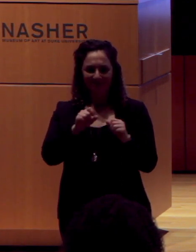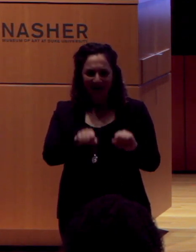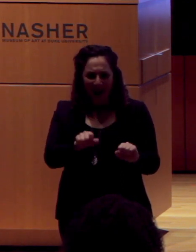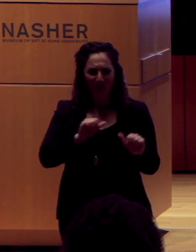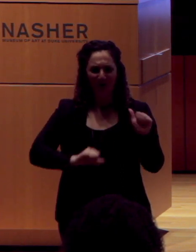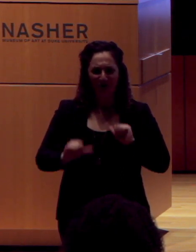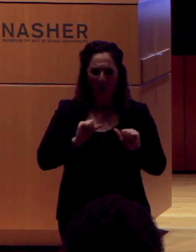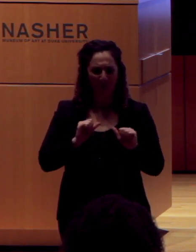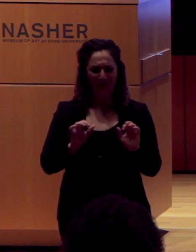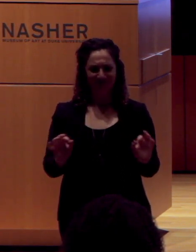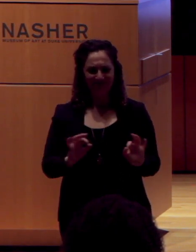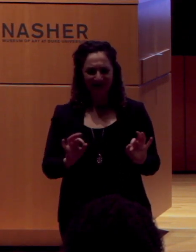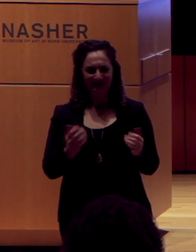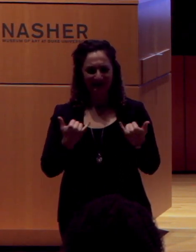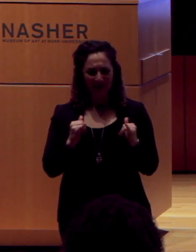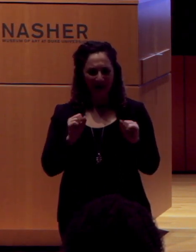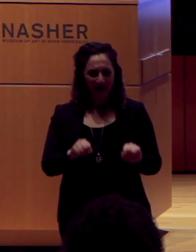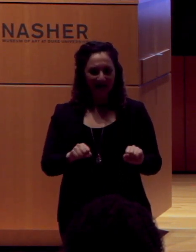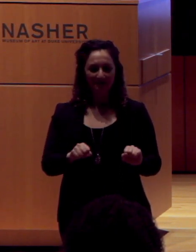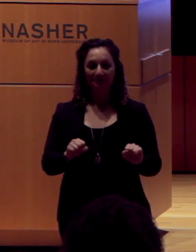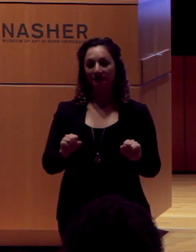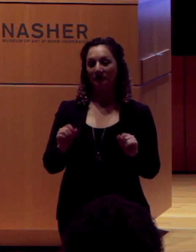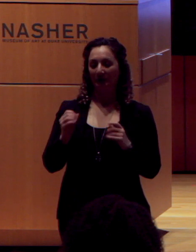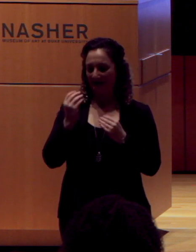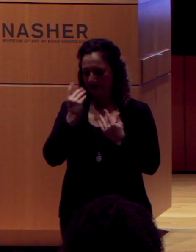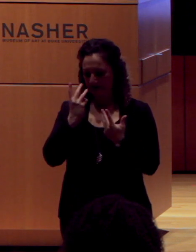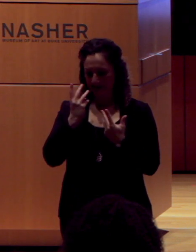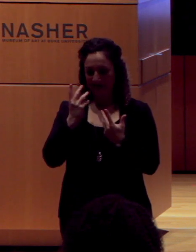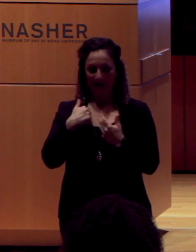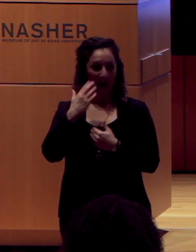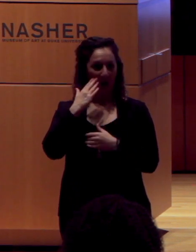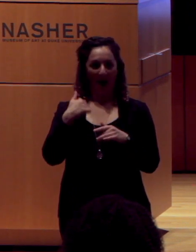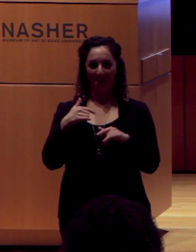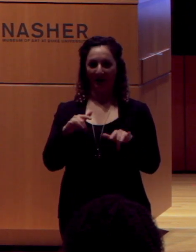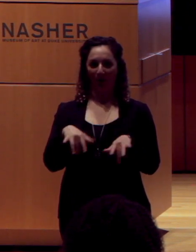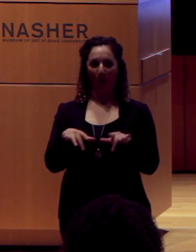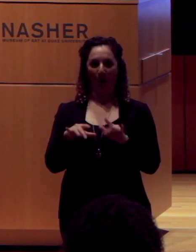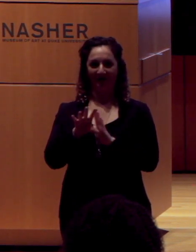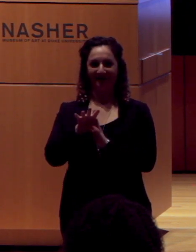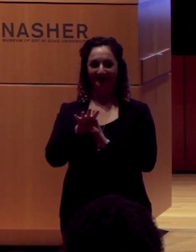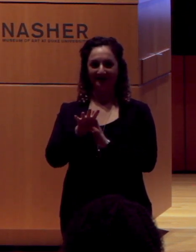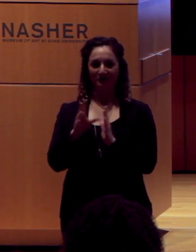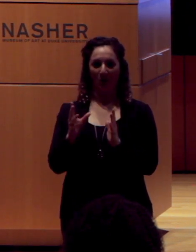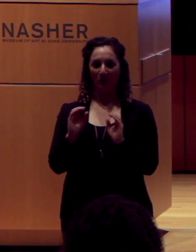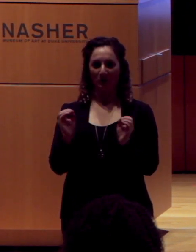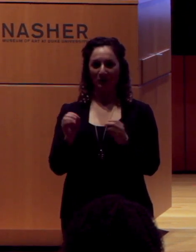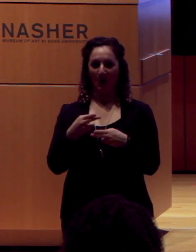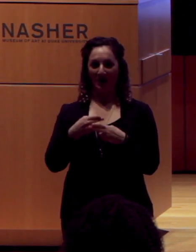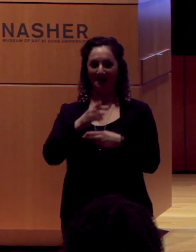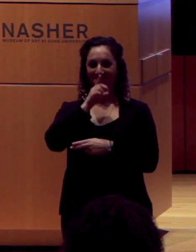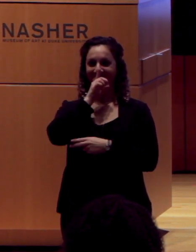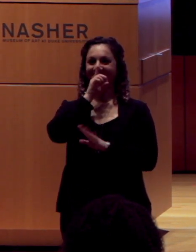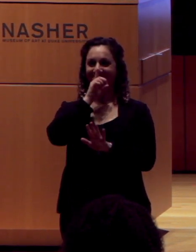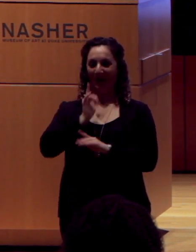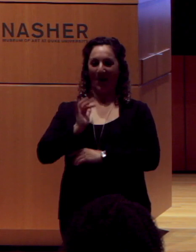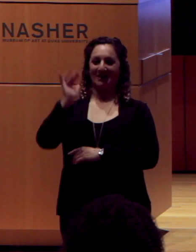So what they decided to do, and I know I’m being recorded, so no names shall be mentioned. This is a long time ago.